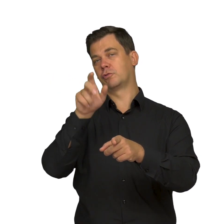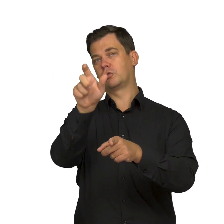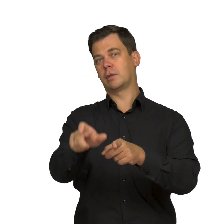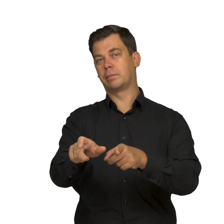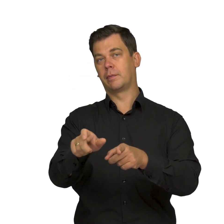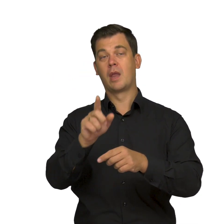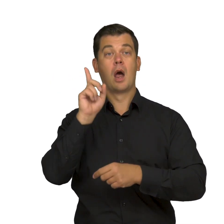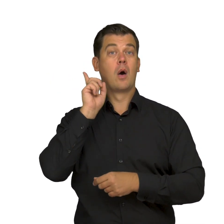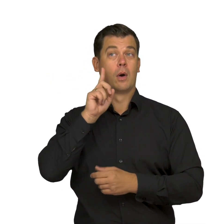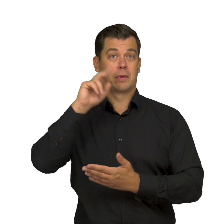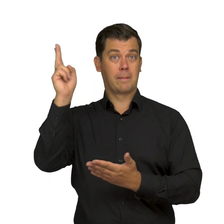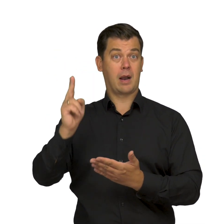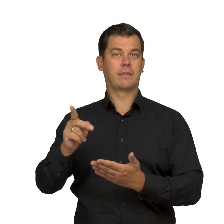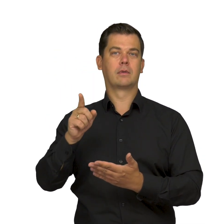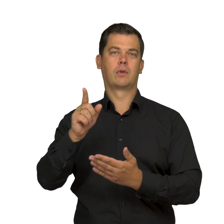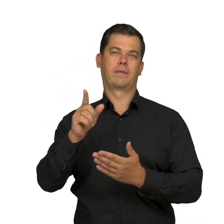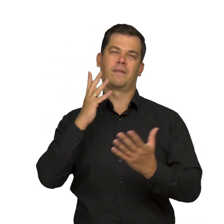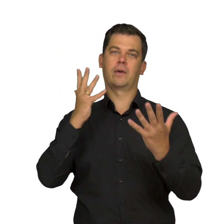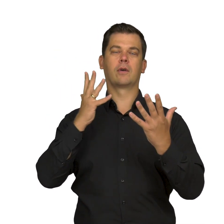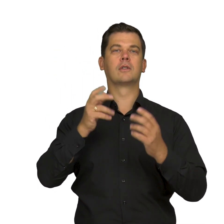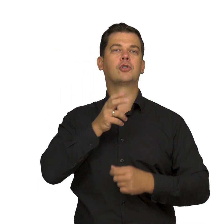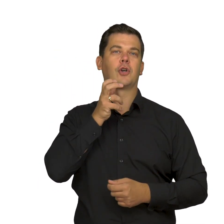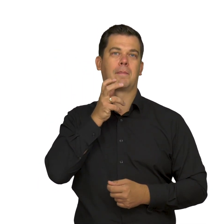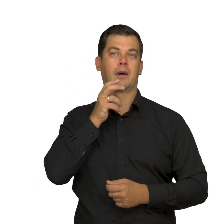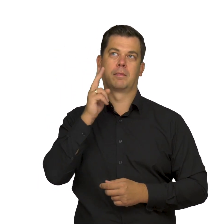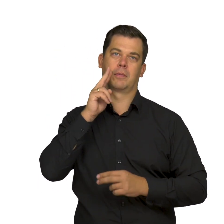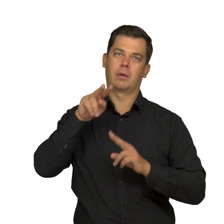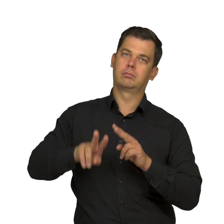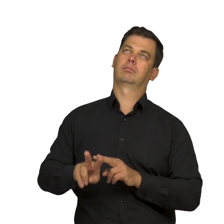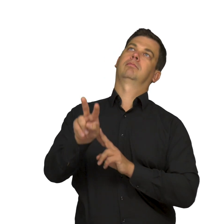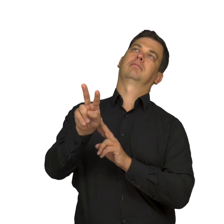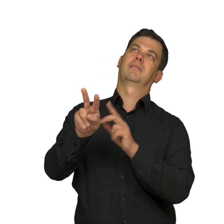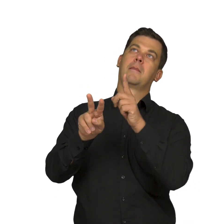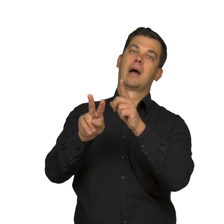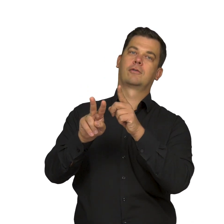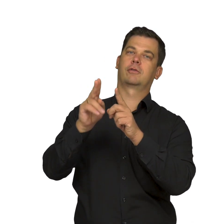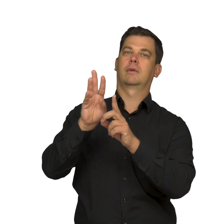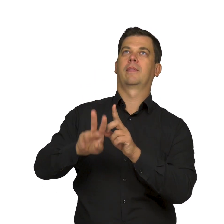He is painted in frog's-eye perspective, as if the artist was looking at him from below.